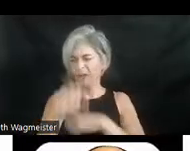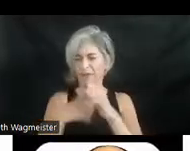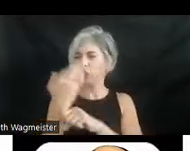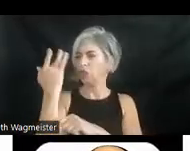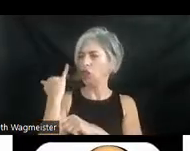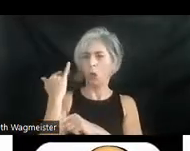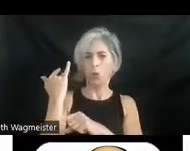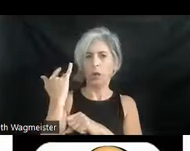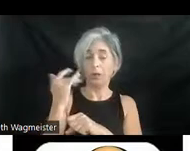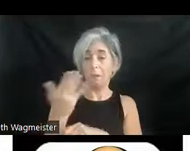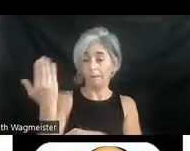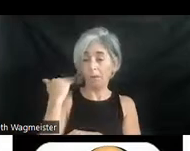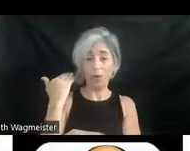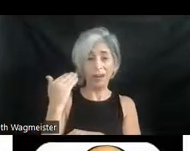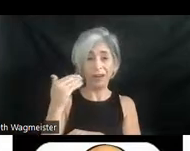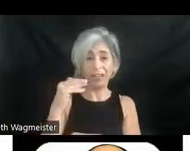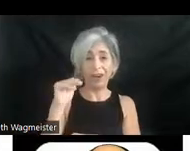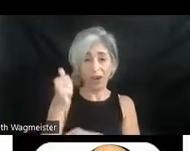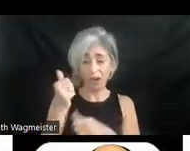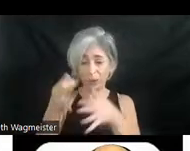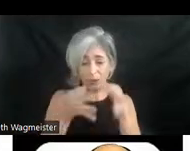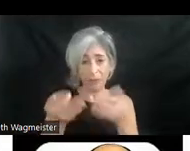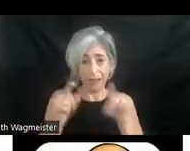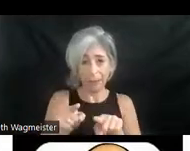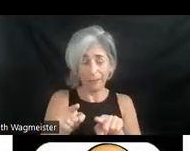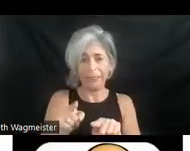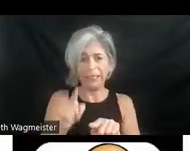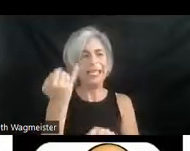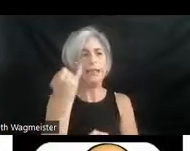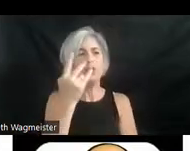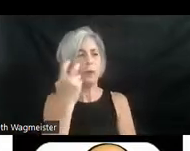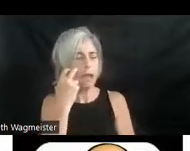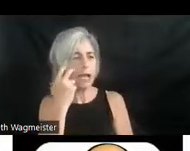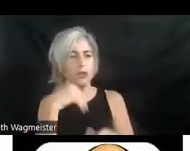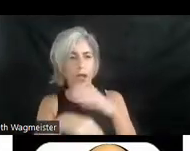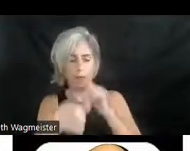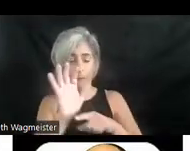There was no audio description. You're a blind person, you're in the movie theater. Well